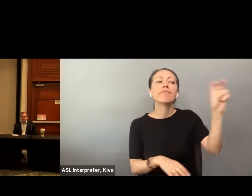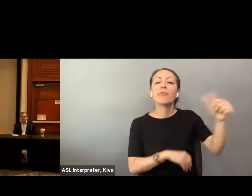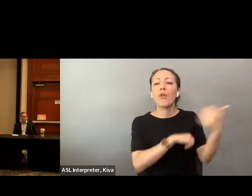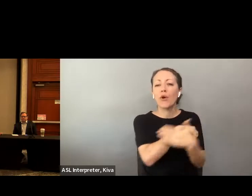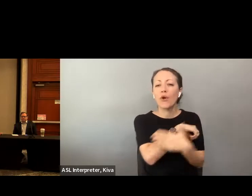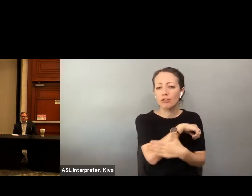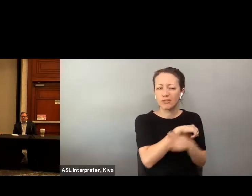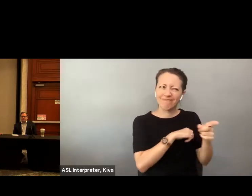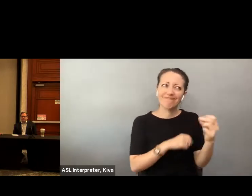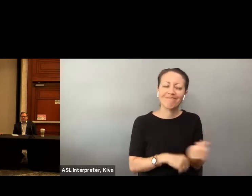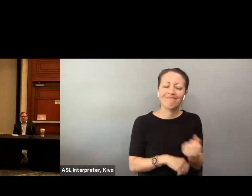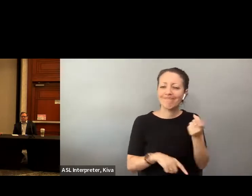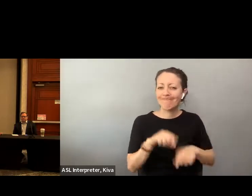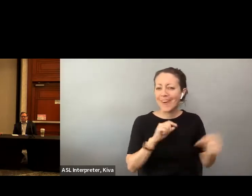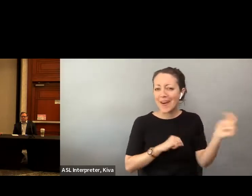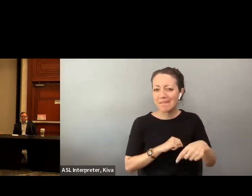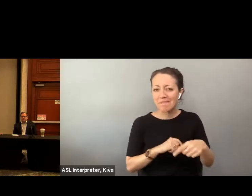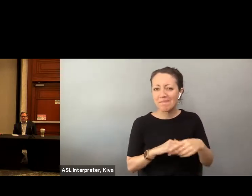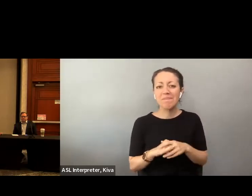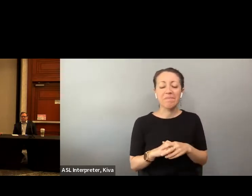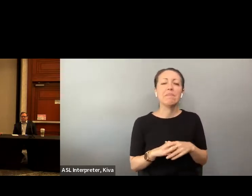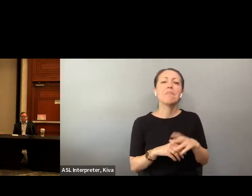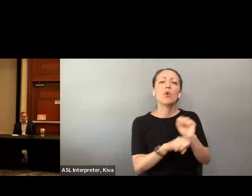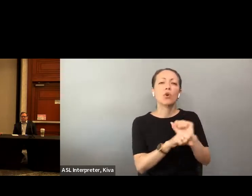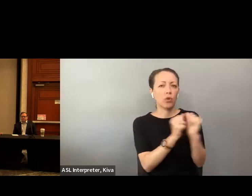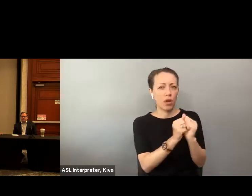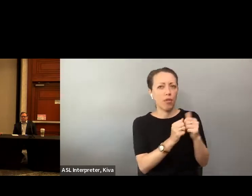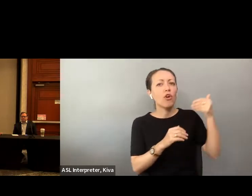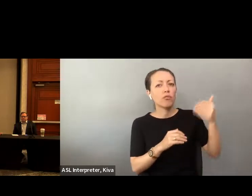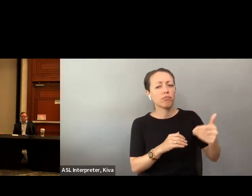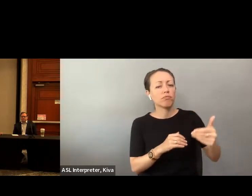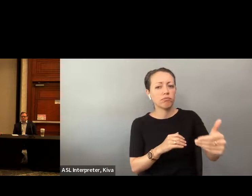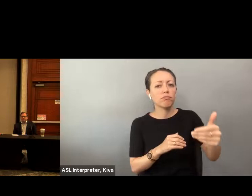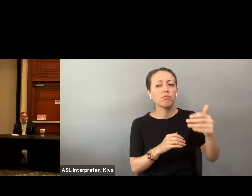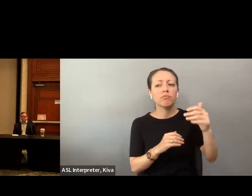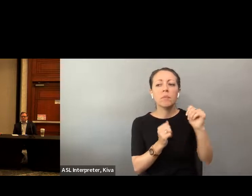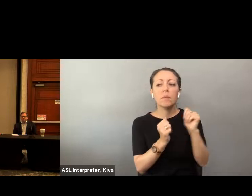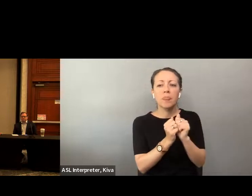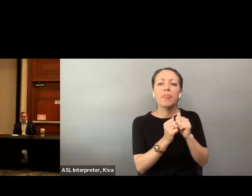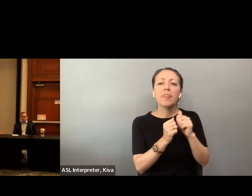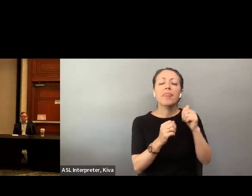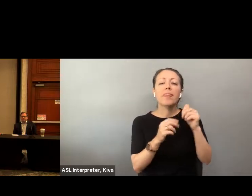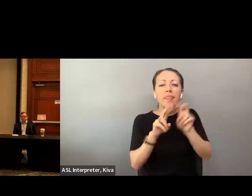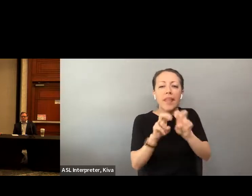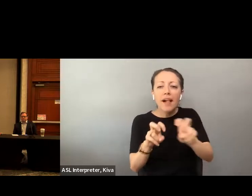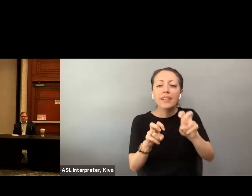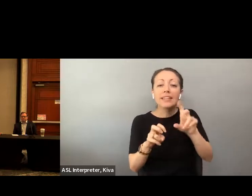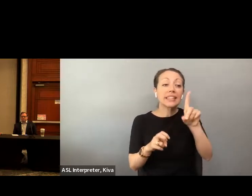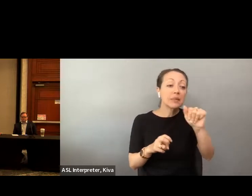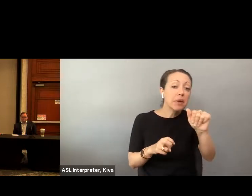Lisa sure, also a professor it a Rutgers university. She she travelling overseas right now or she would be happy to